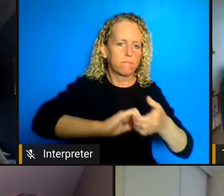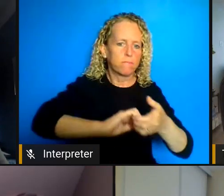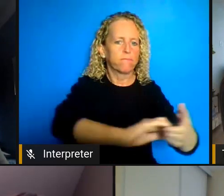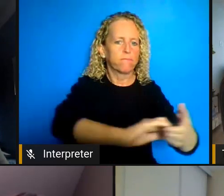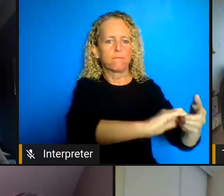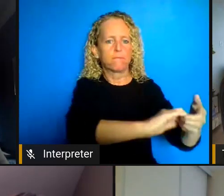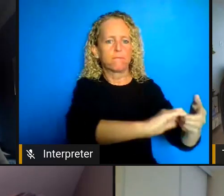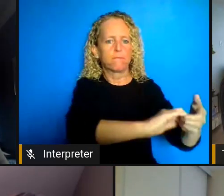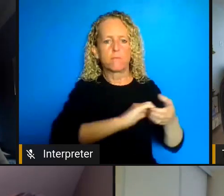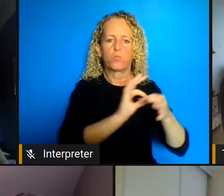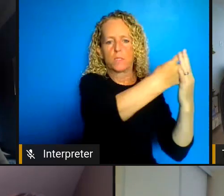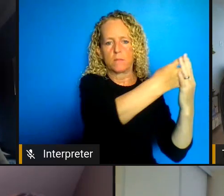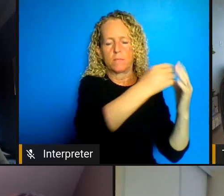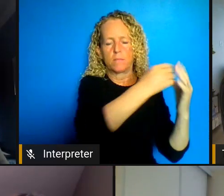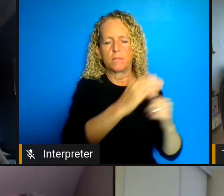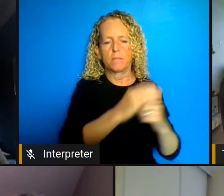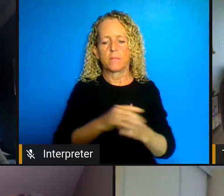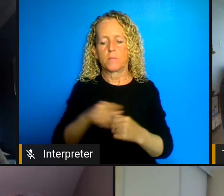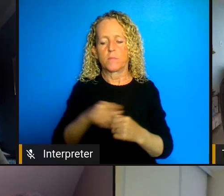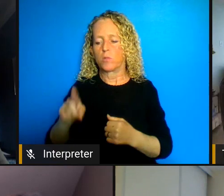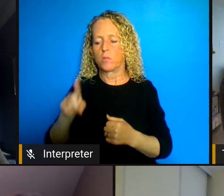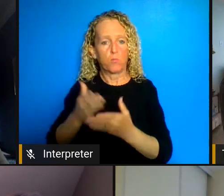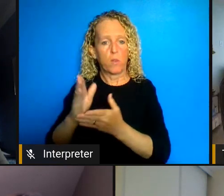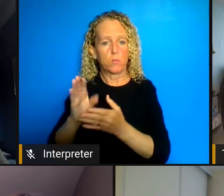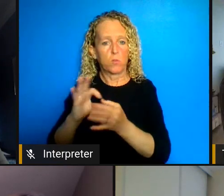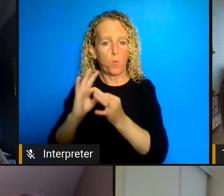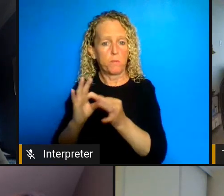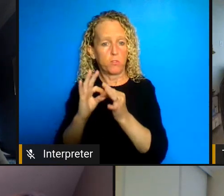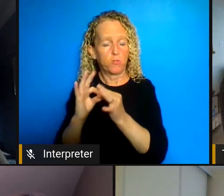Rights Coalition reached out as I understand it to the Department of